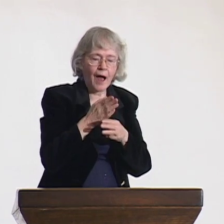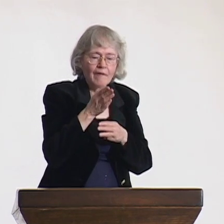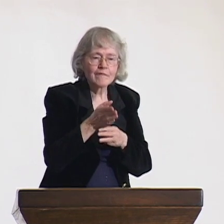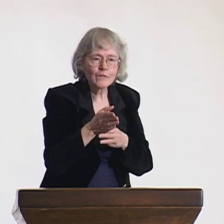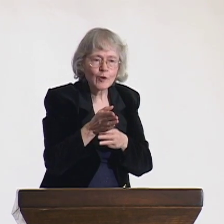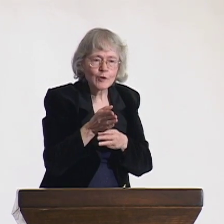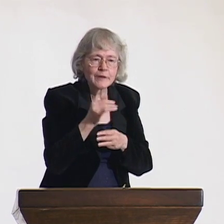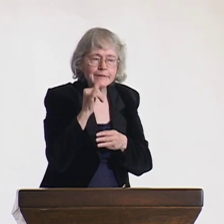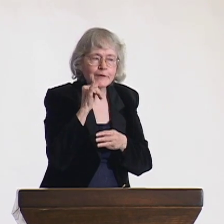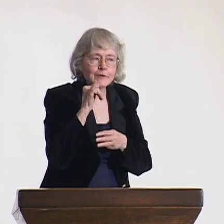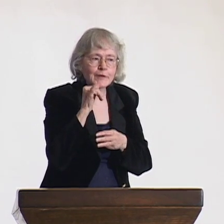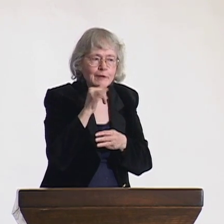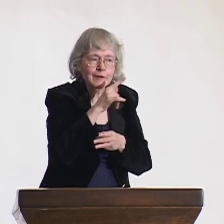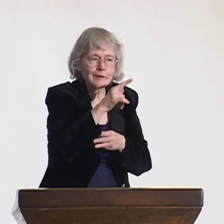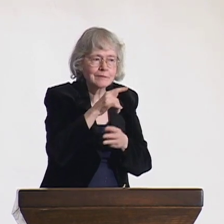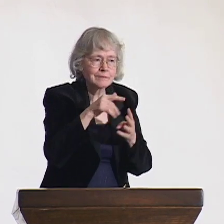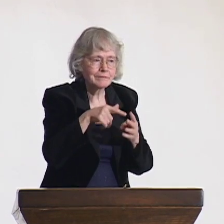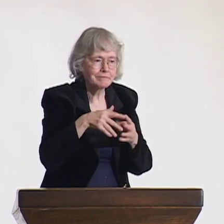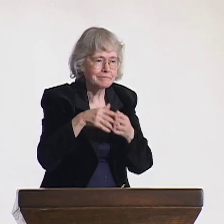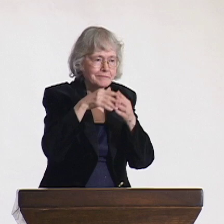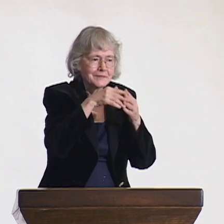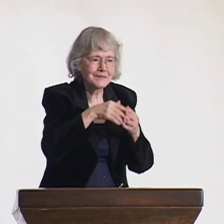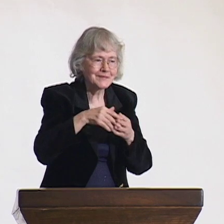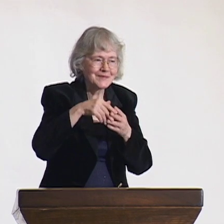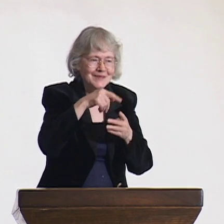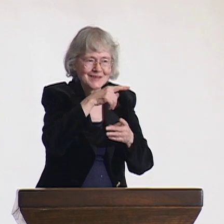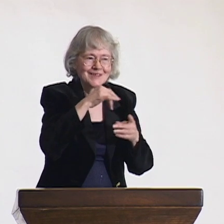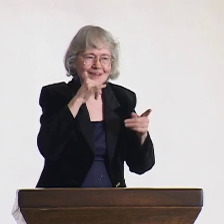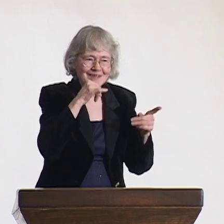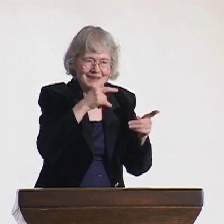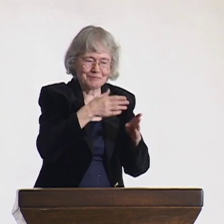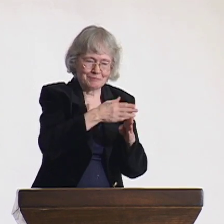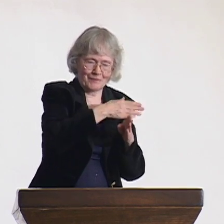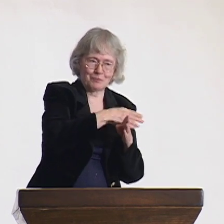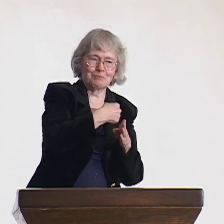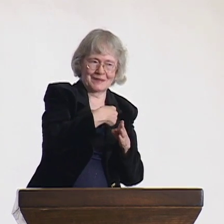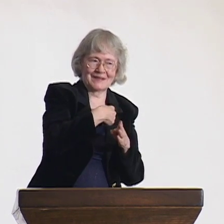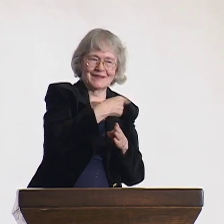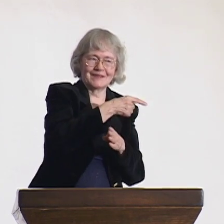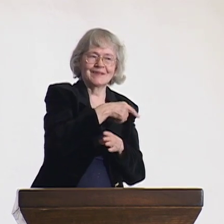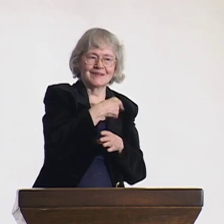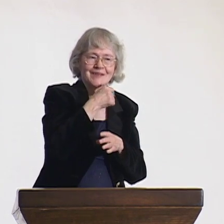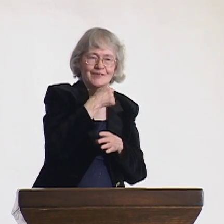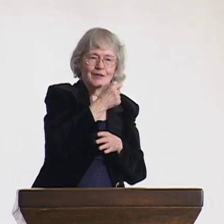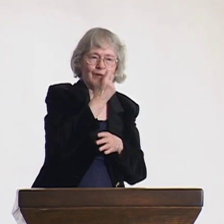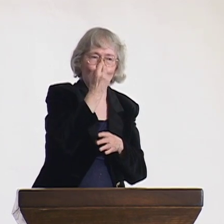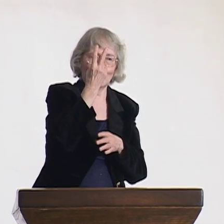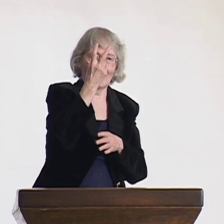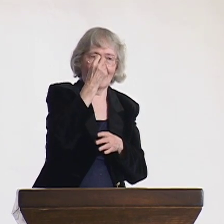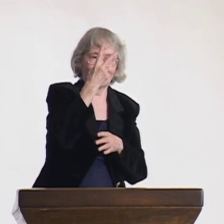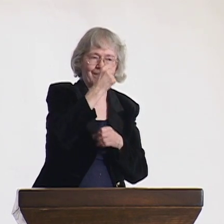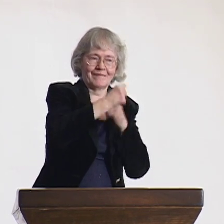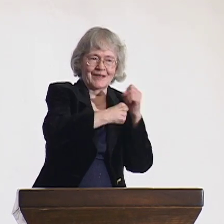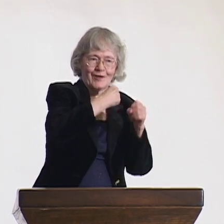after Yerker Andersson, who was president for 12 years. He was an American but born in Sweden.